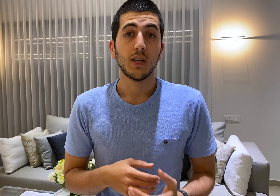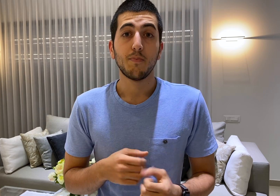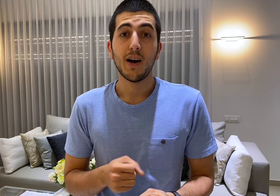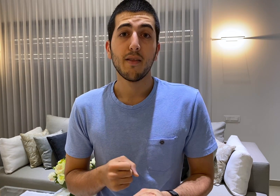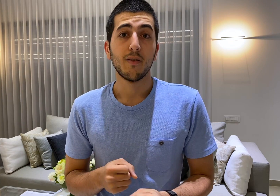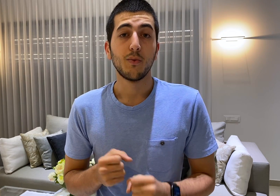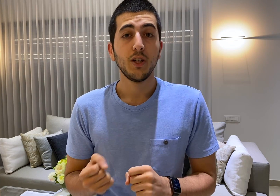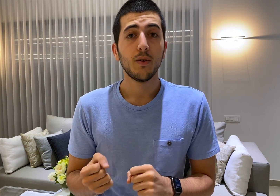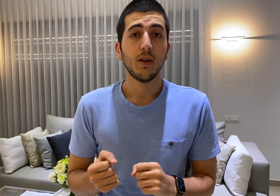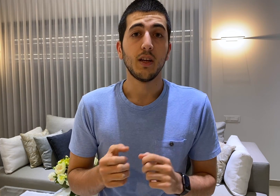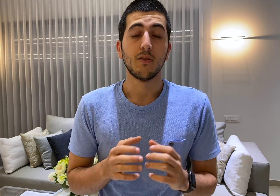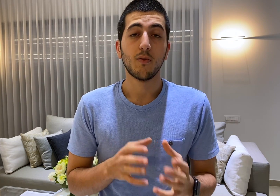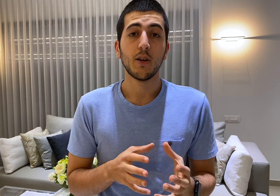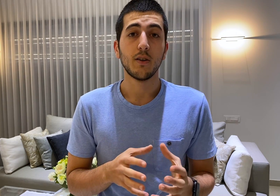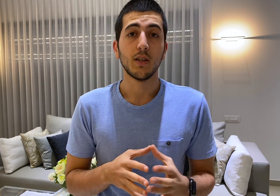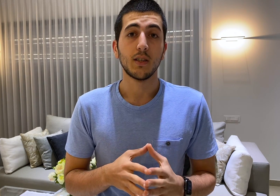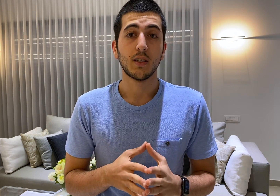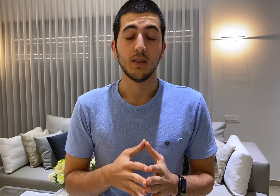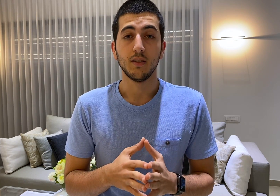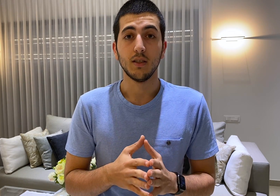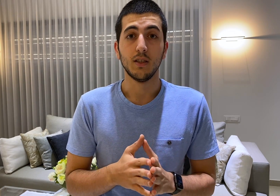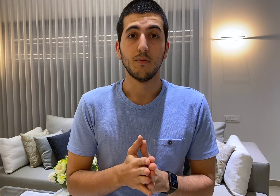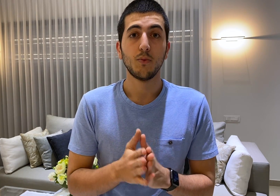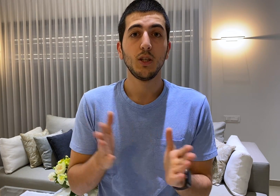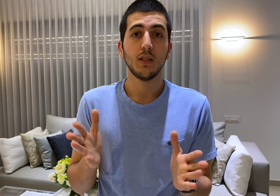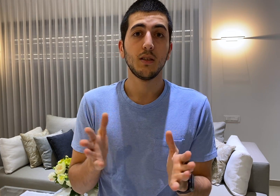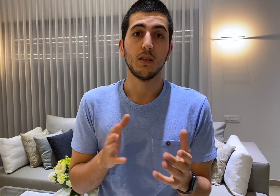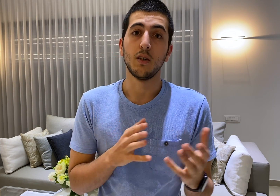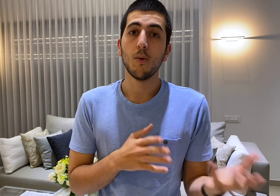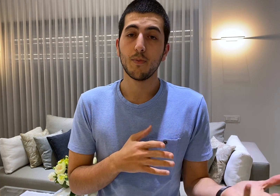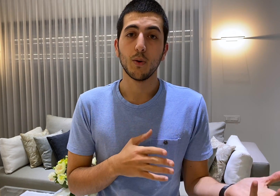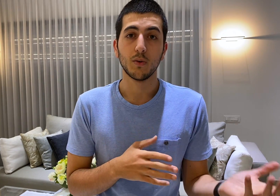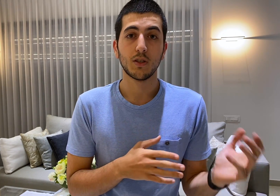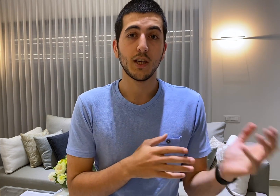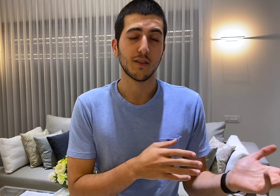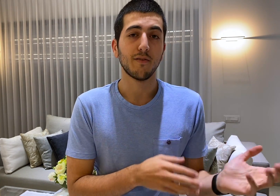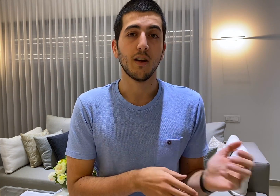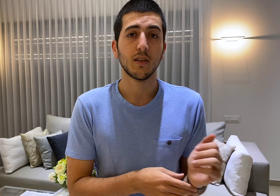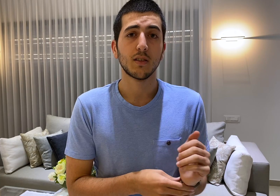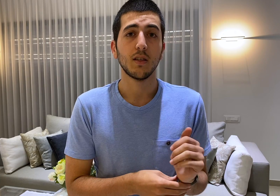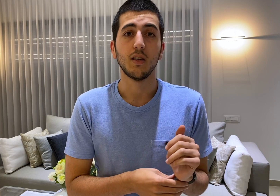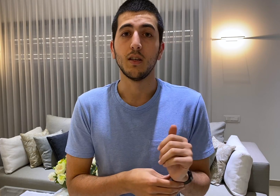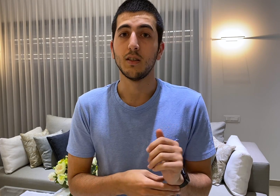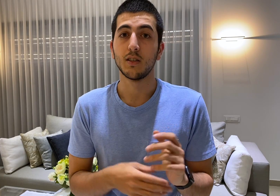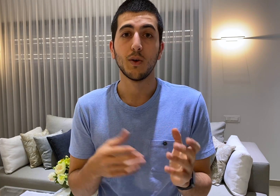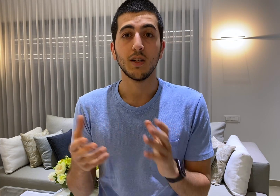python reader and writer that can read OpenPose JSON files and as well as